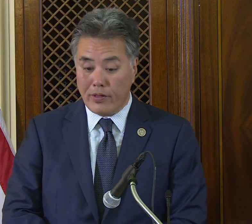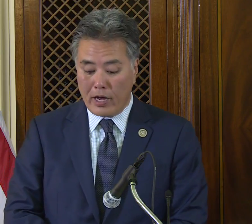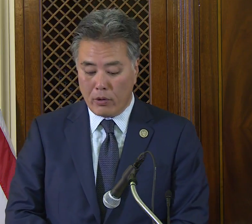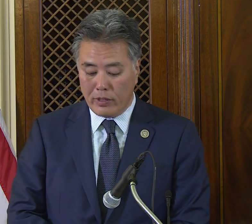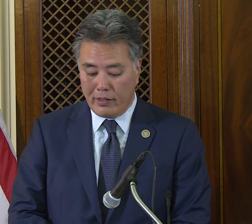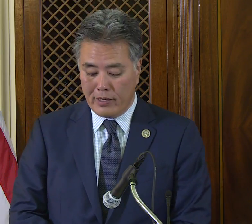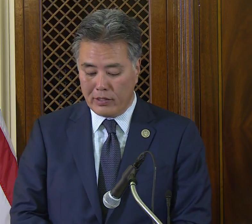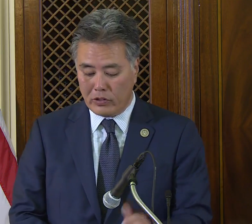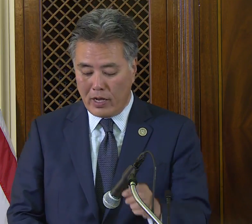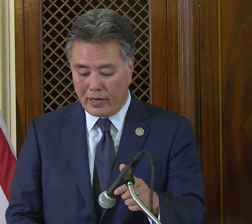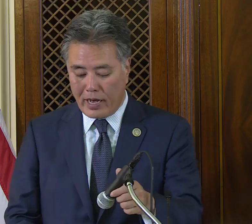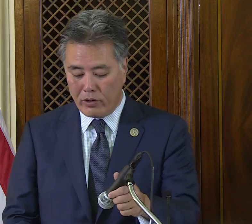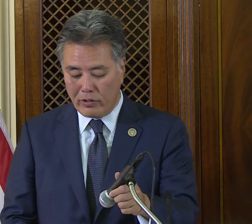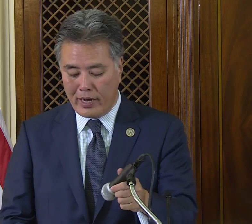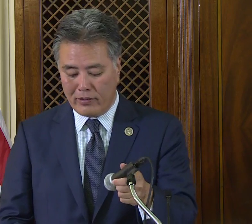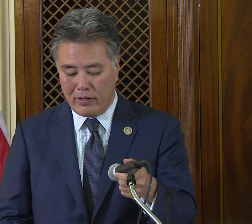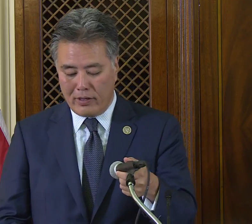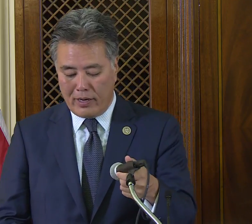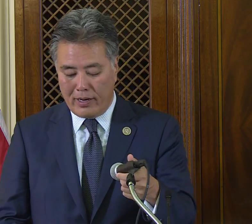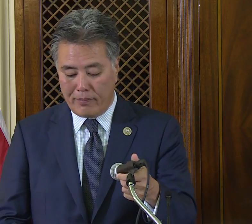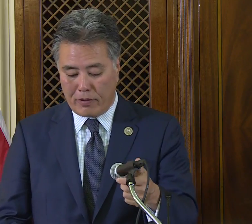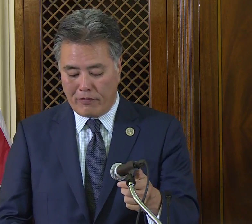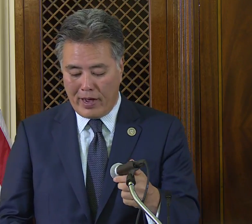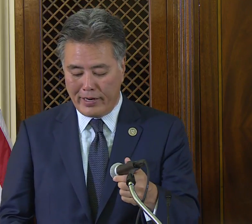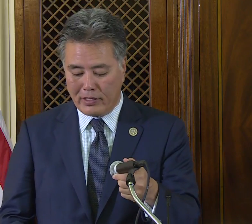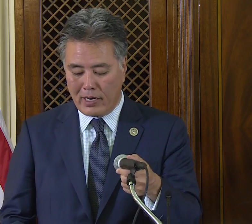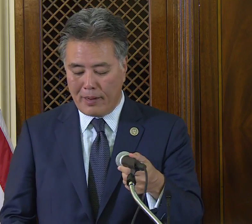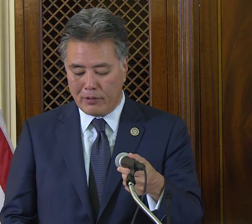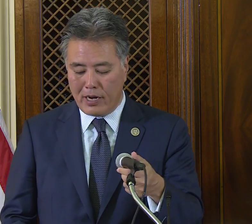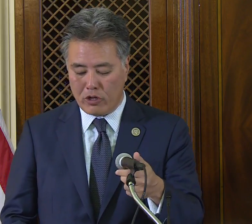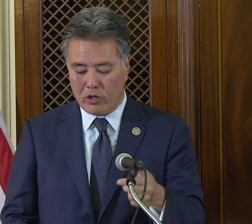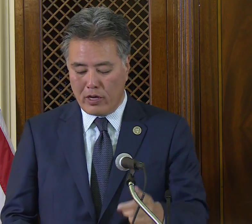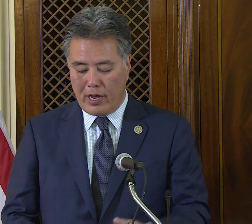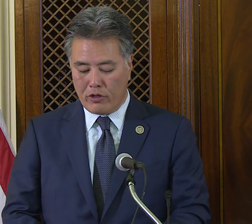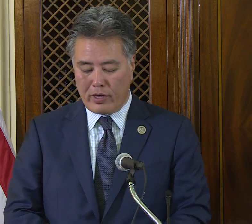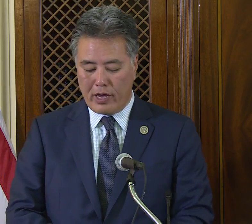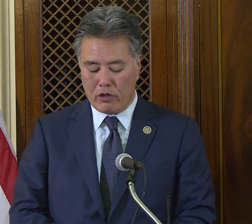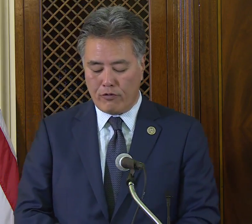Not only does Gallaudet provide a top notch education